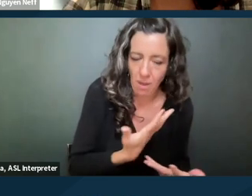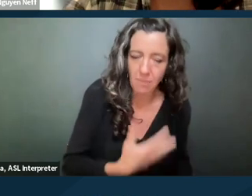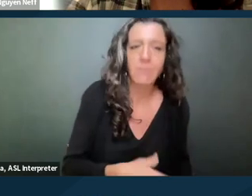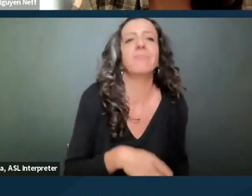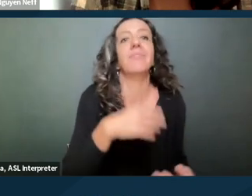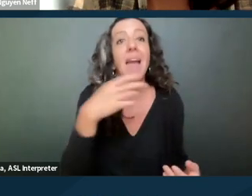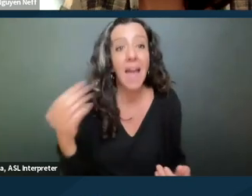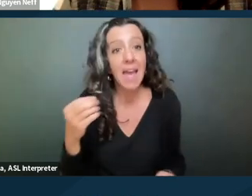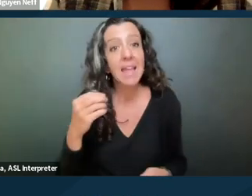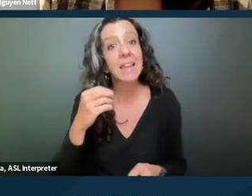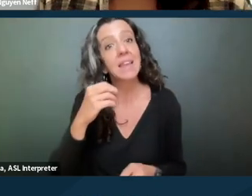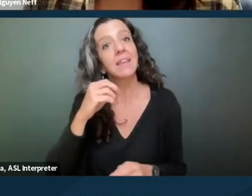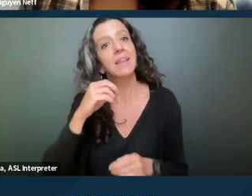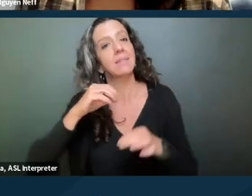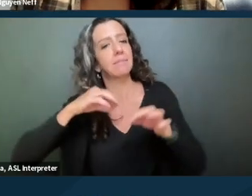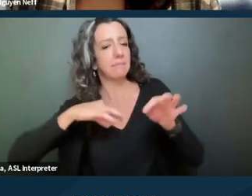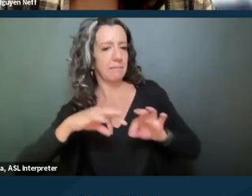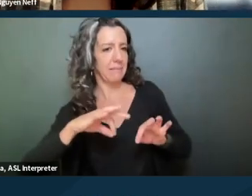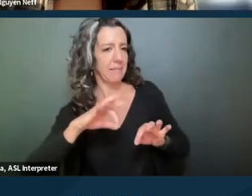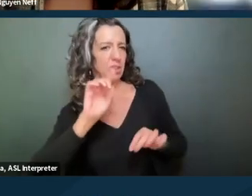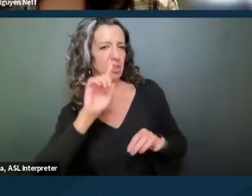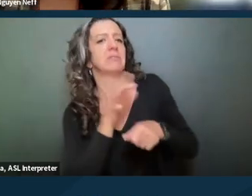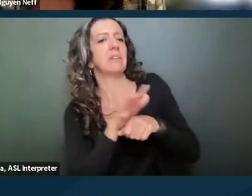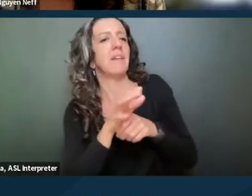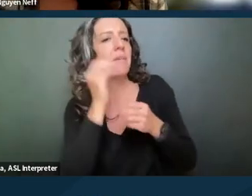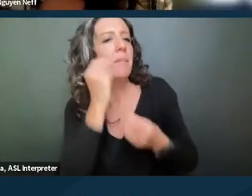and only to the extent that it's connected to the accommodation you're requesting.